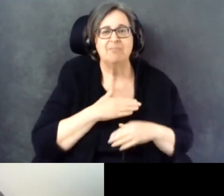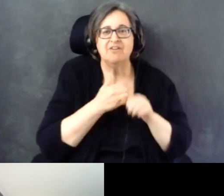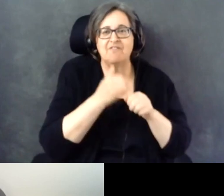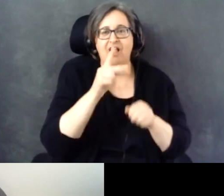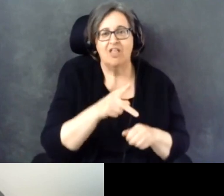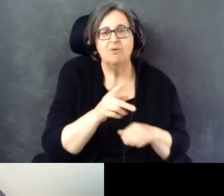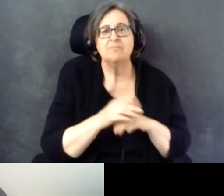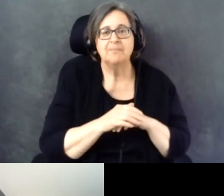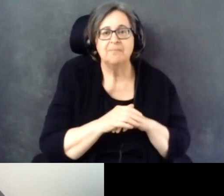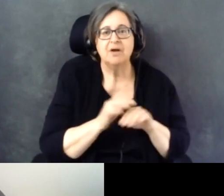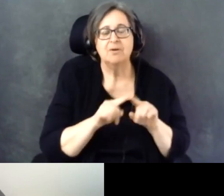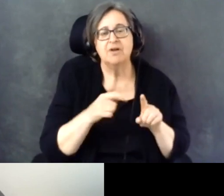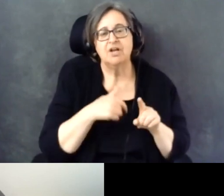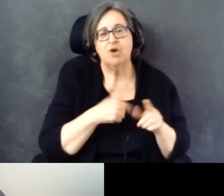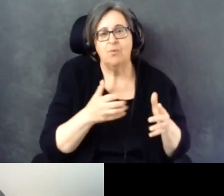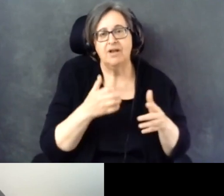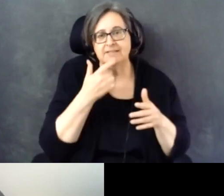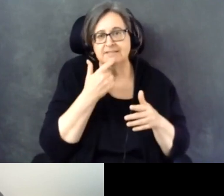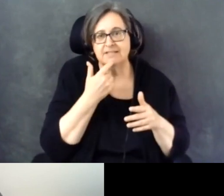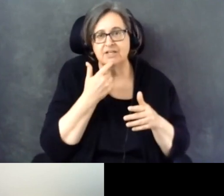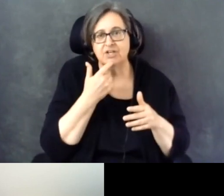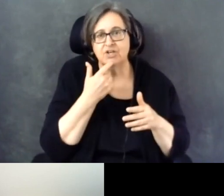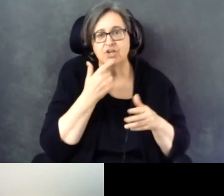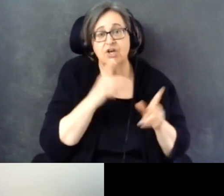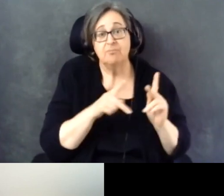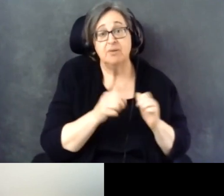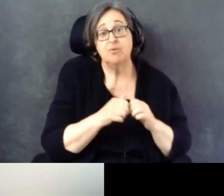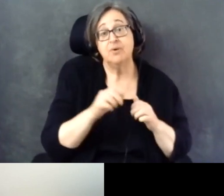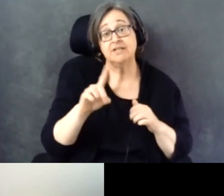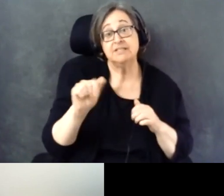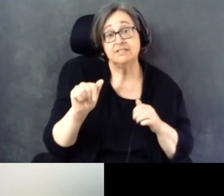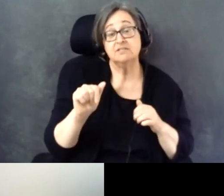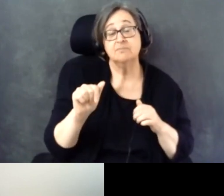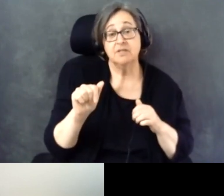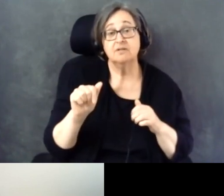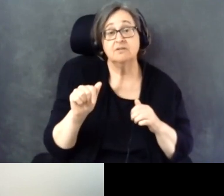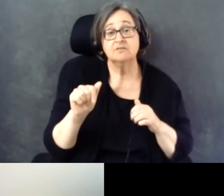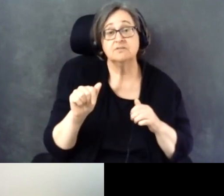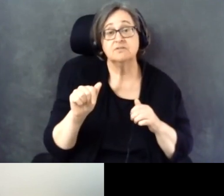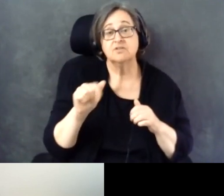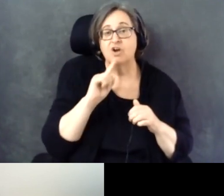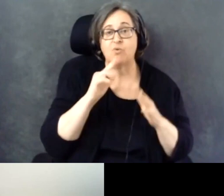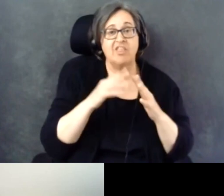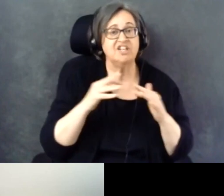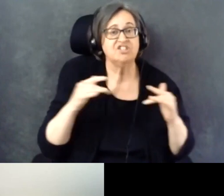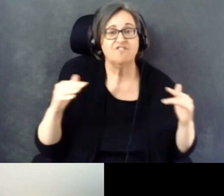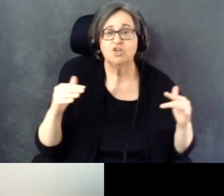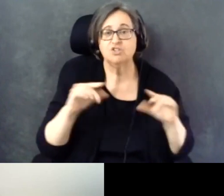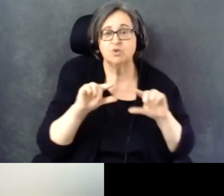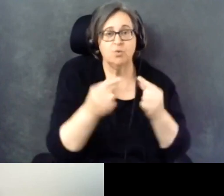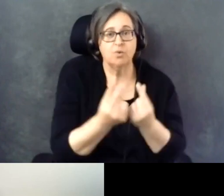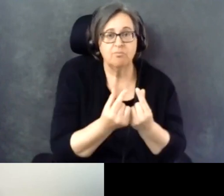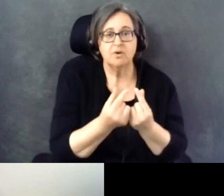But I would say that folks with disabilities are a diverse group that largely reflect the